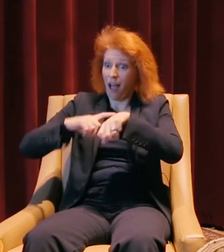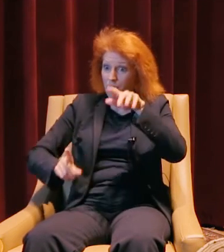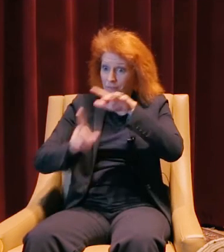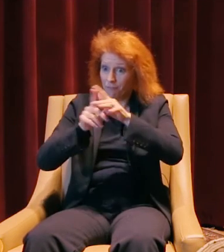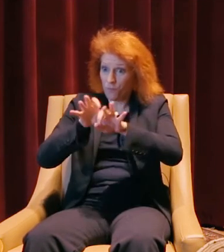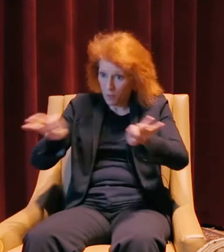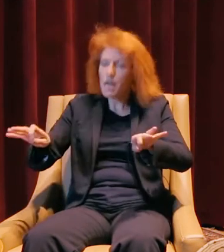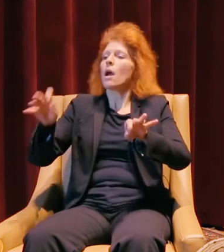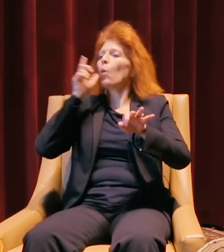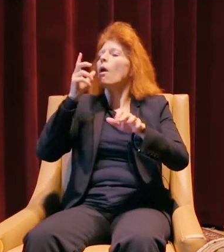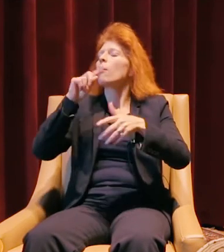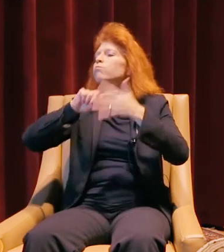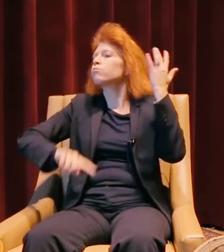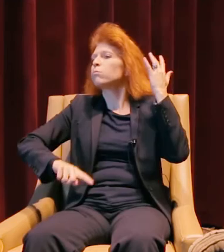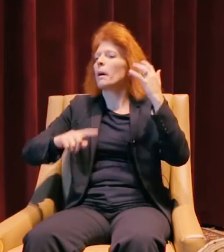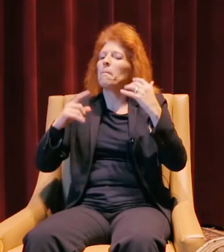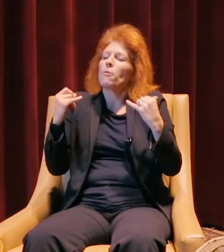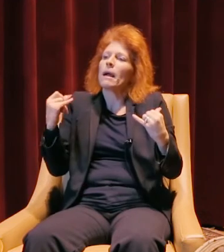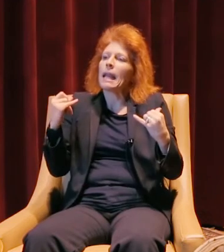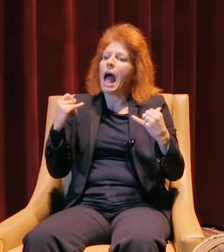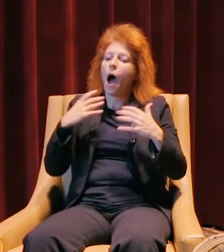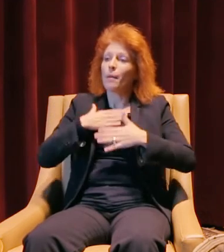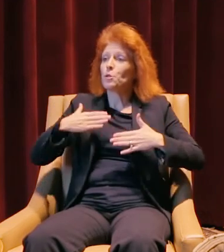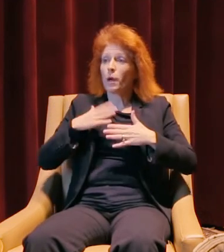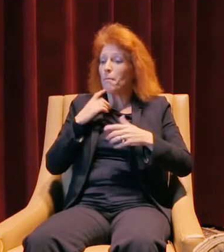but right now I am really enjoying the ride that I'm on.